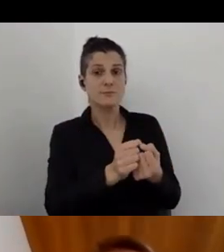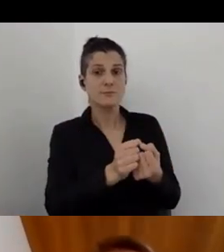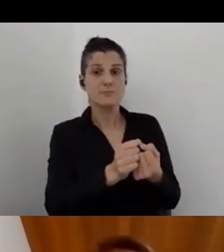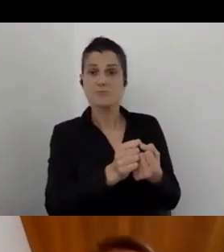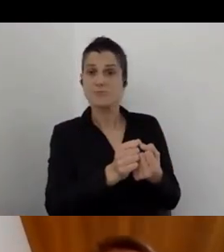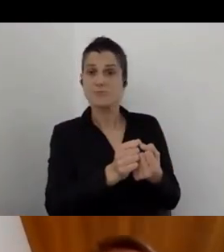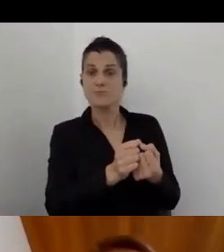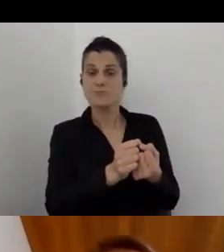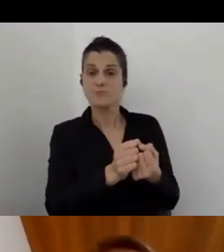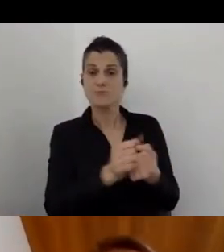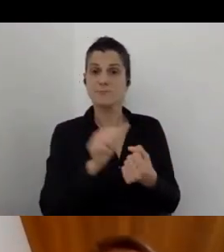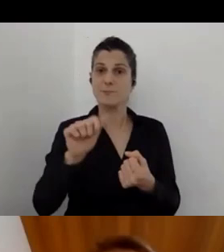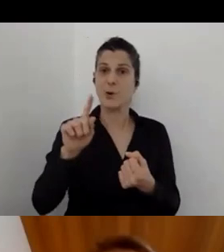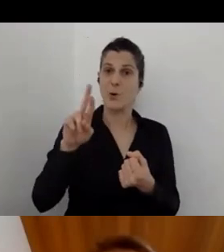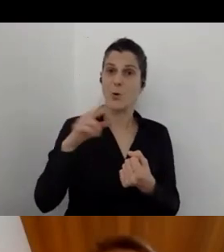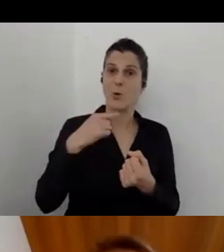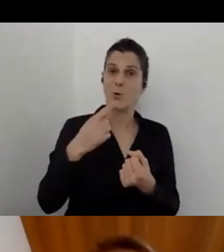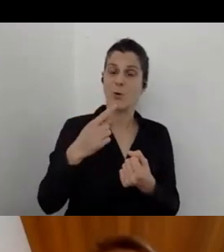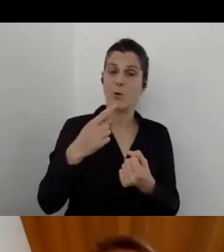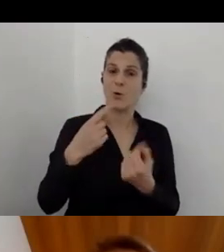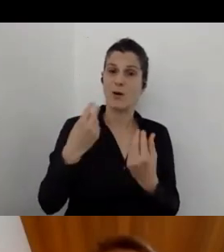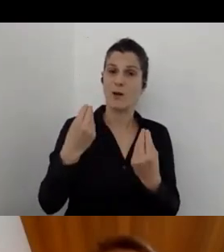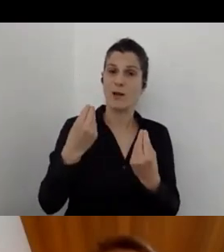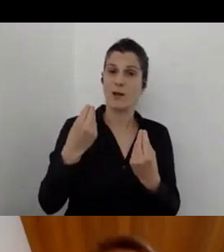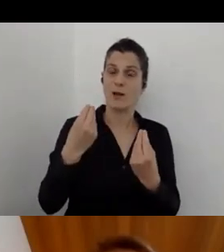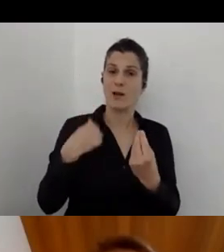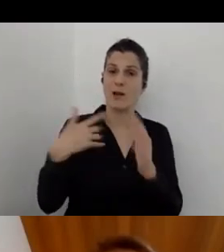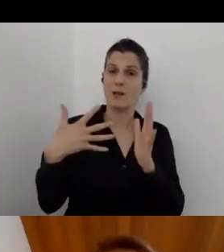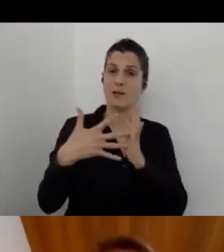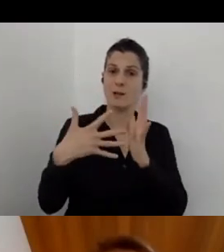One second, Omer, I'm checking here for further questions from